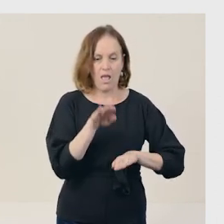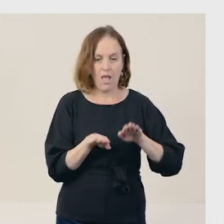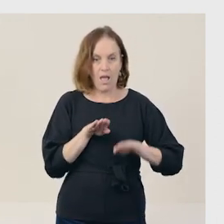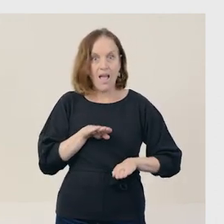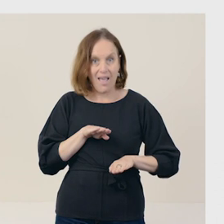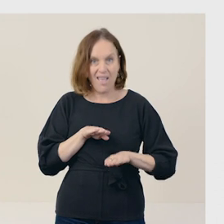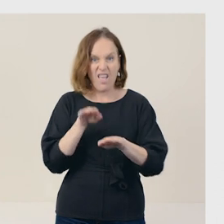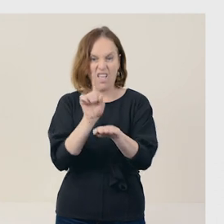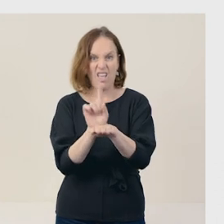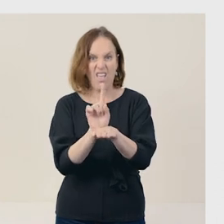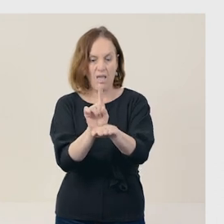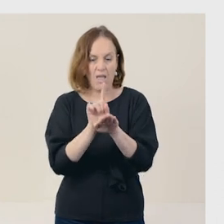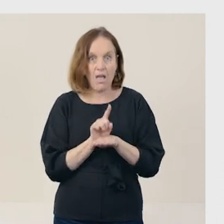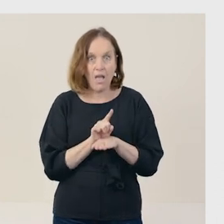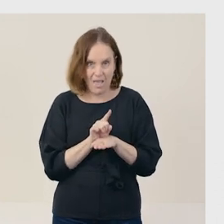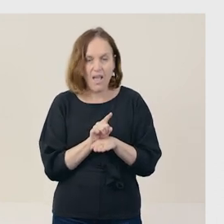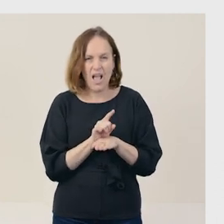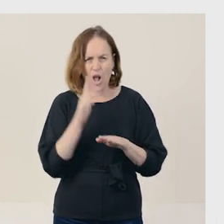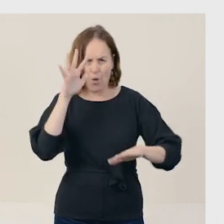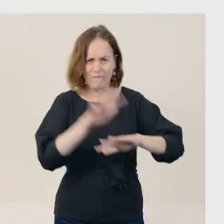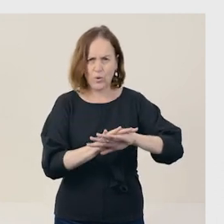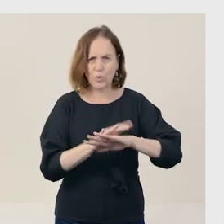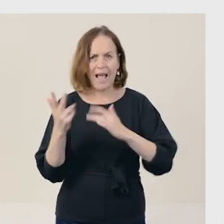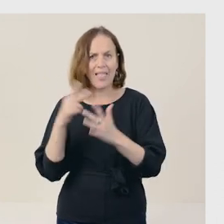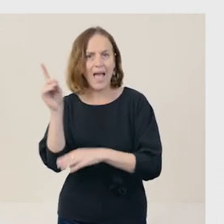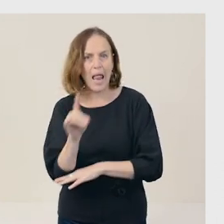which confuses their predators. If they are being chased,